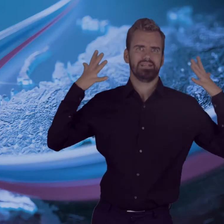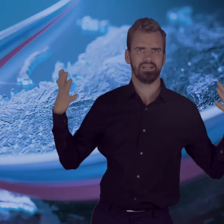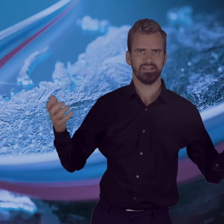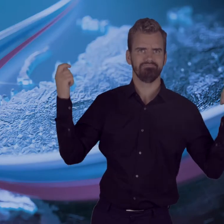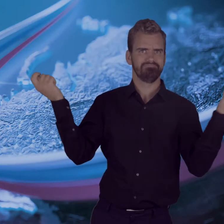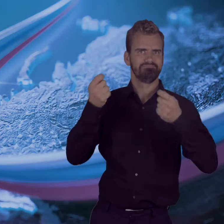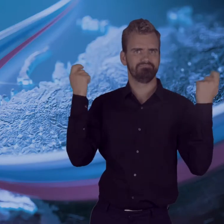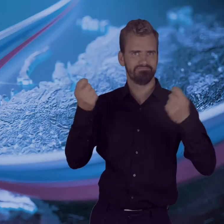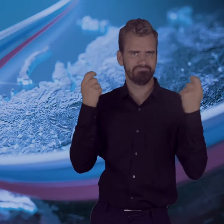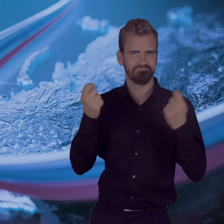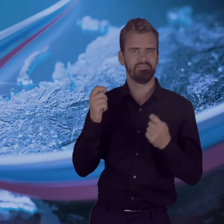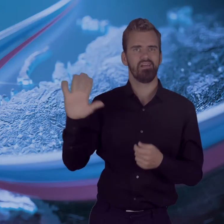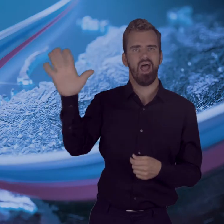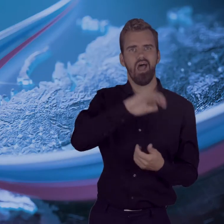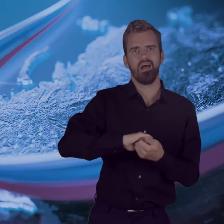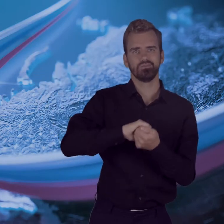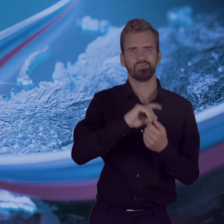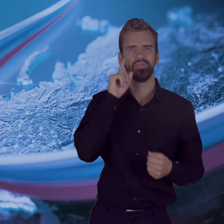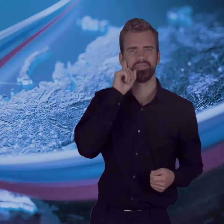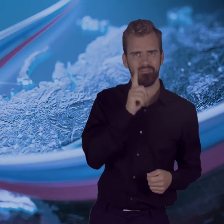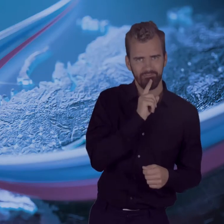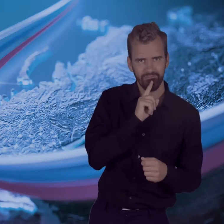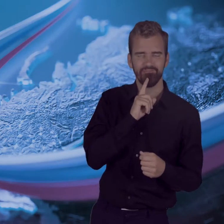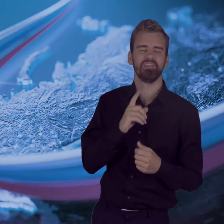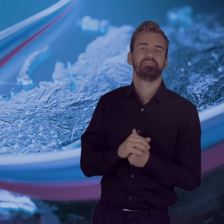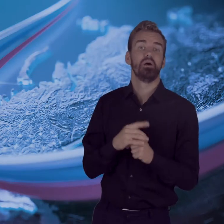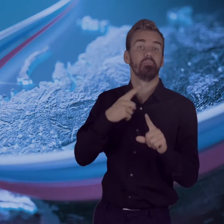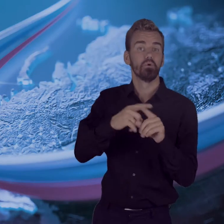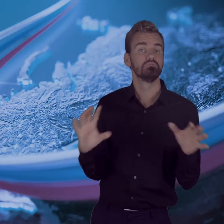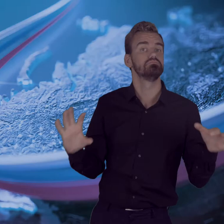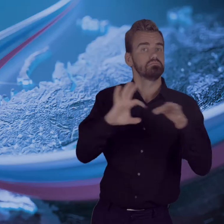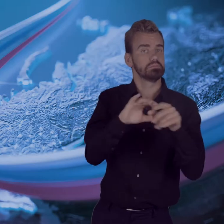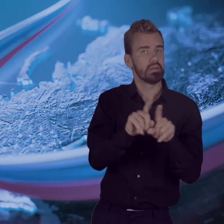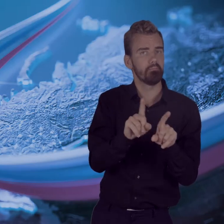with regional branches of VOG, with the support and